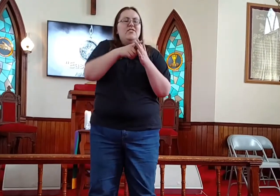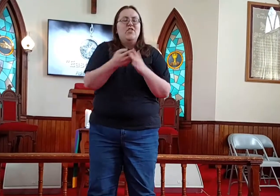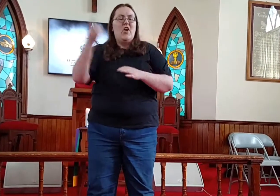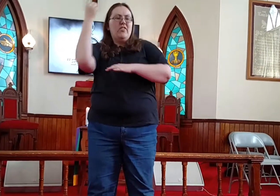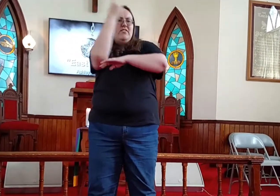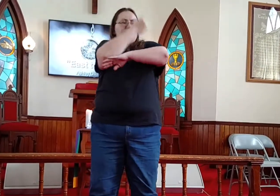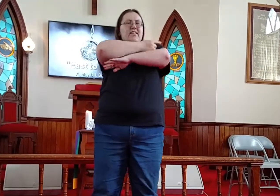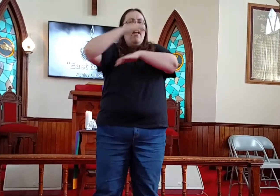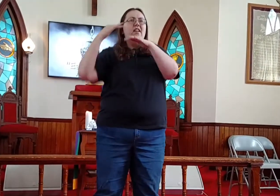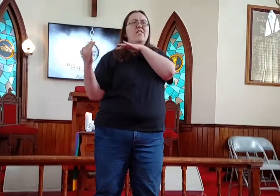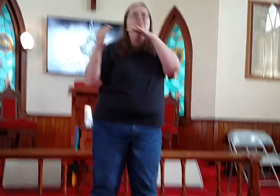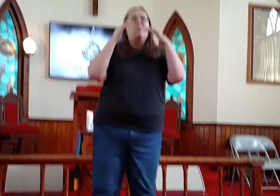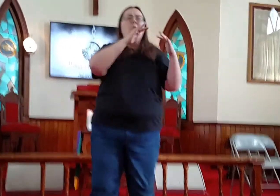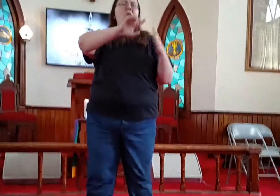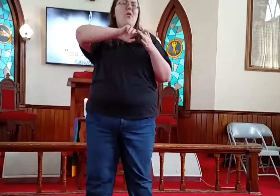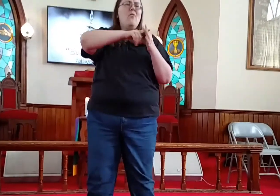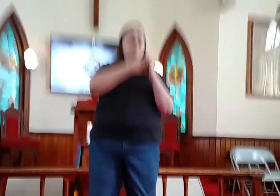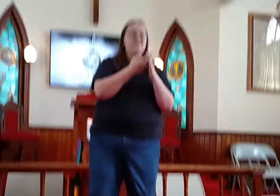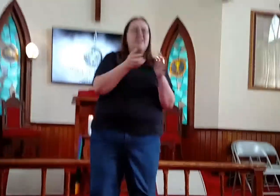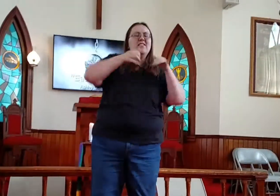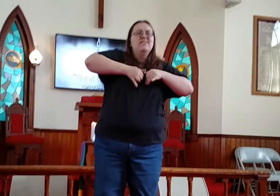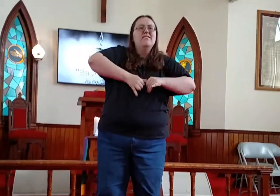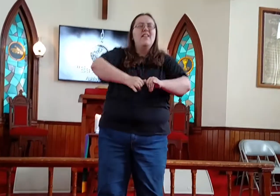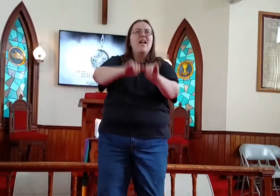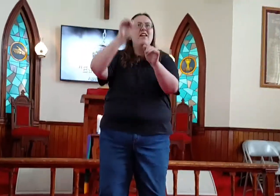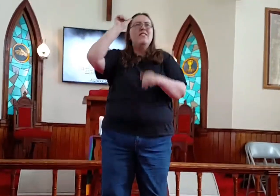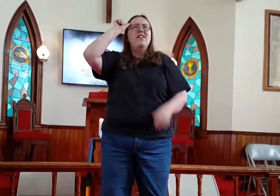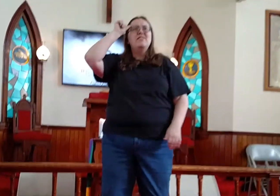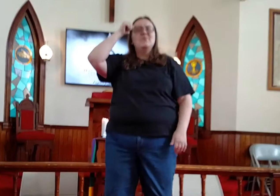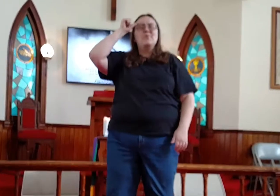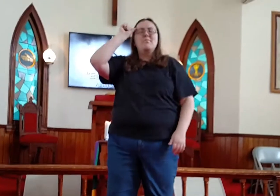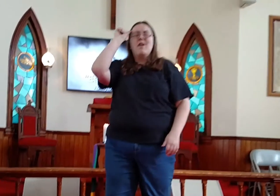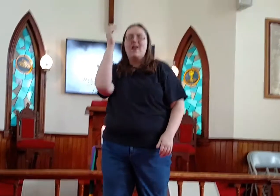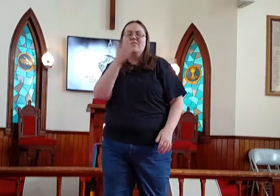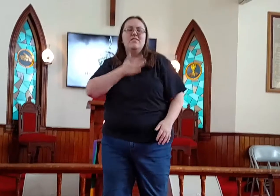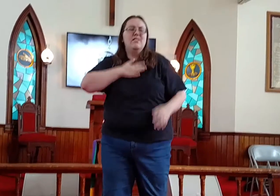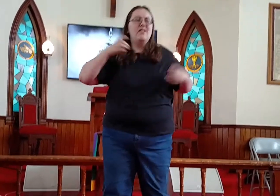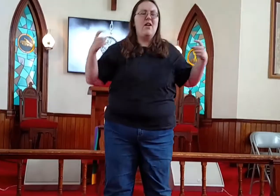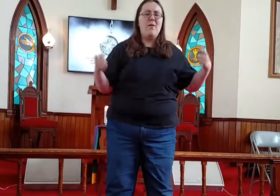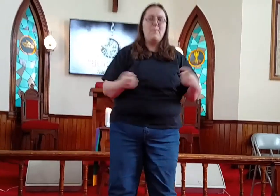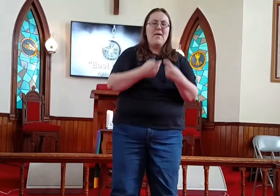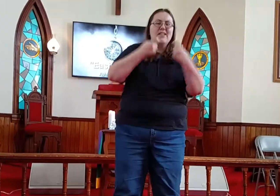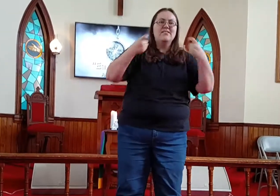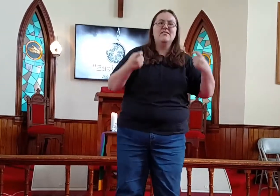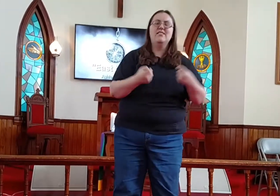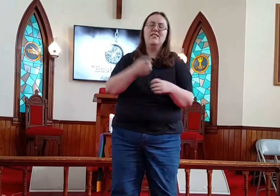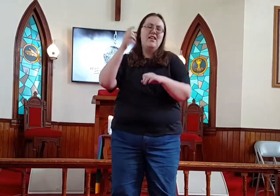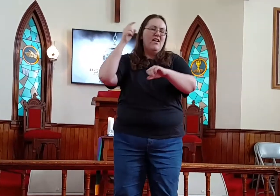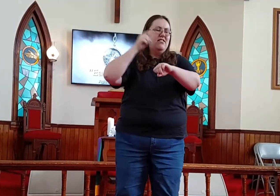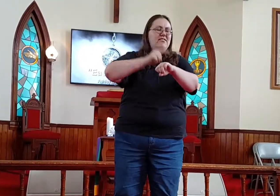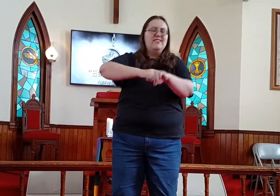I start the day, the war begins Endless reminding of my sin